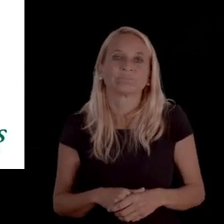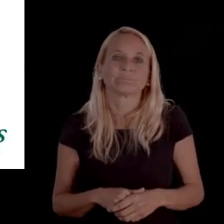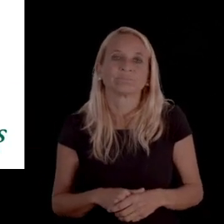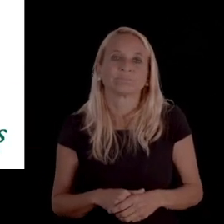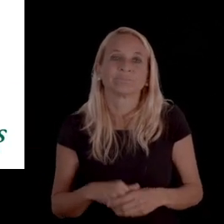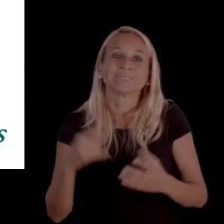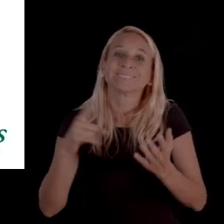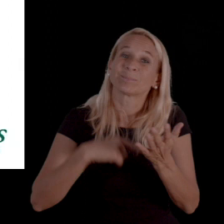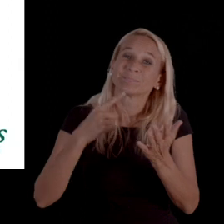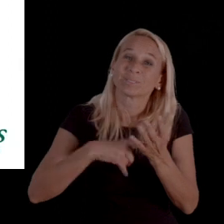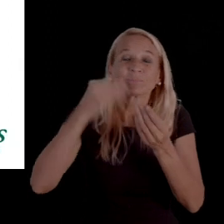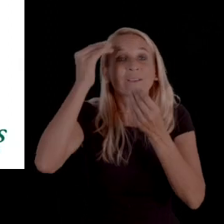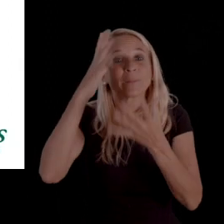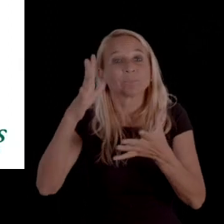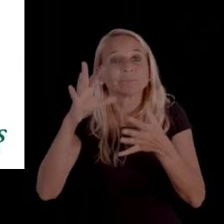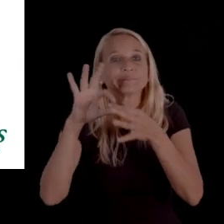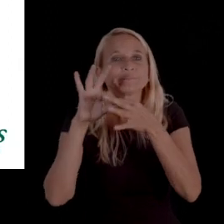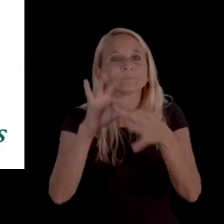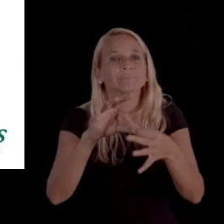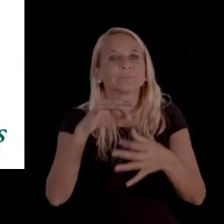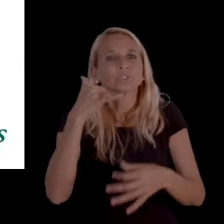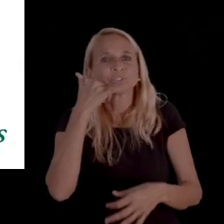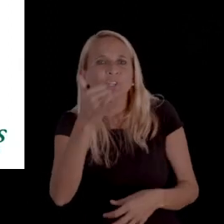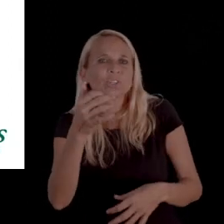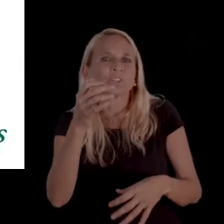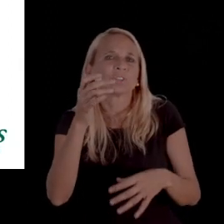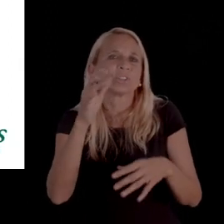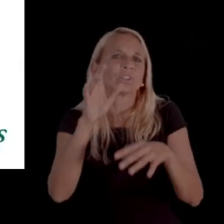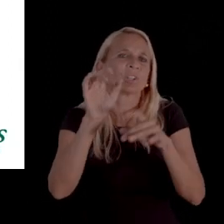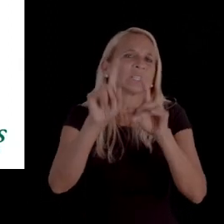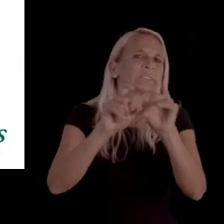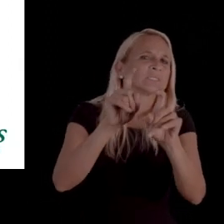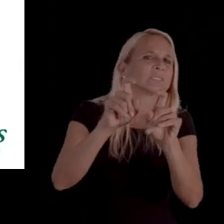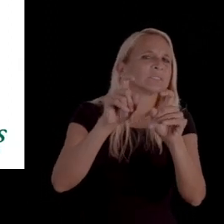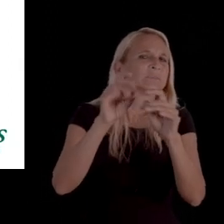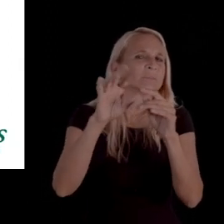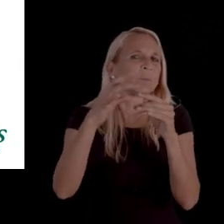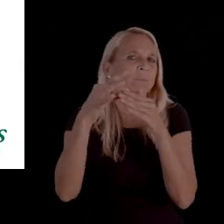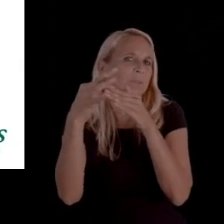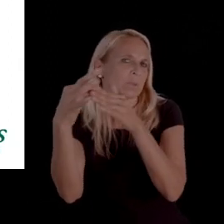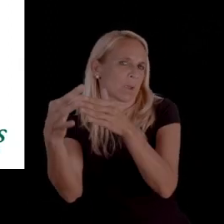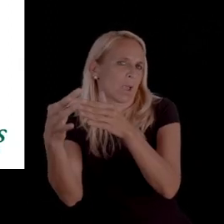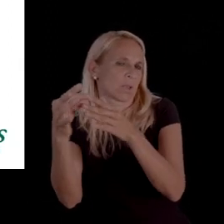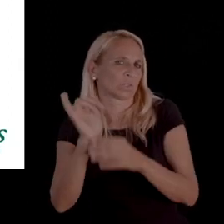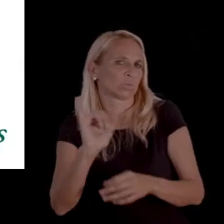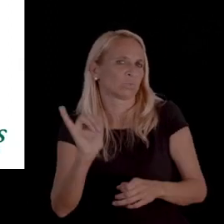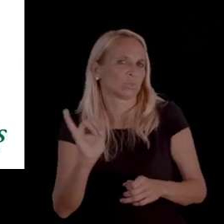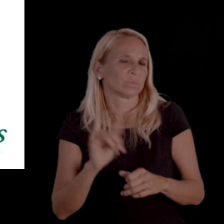And sometimes there is information about calling or asking for the guidelines as well.